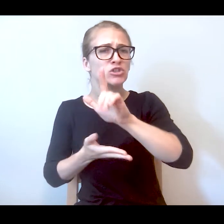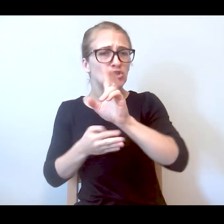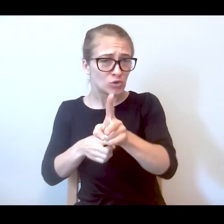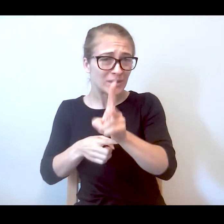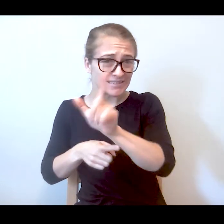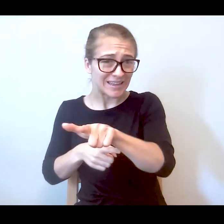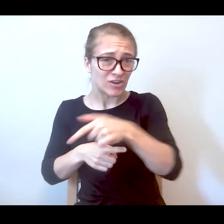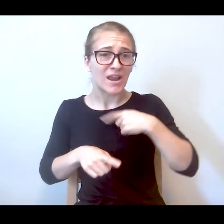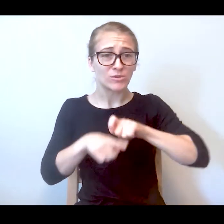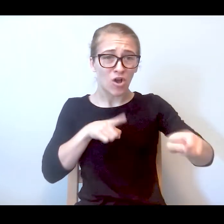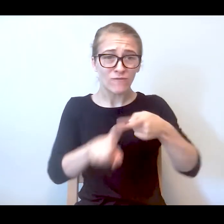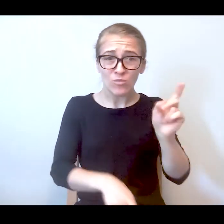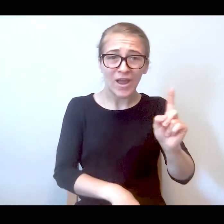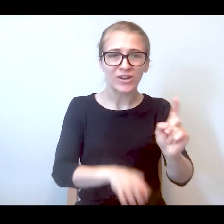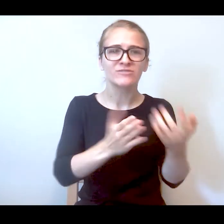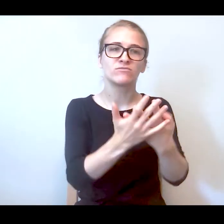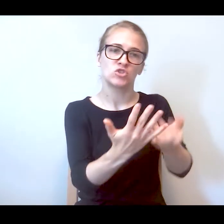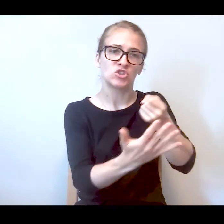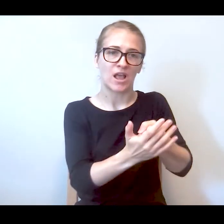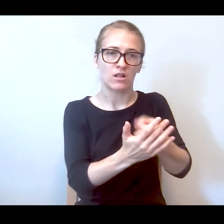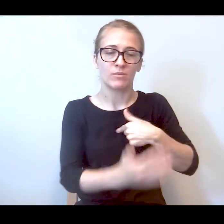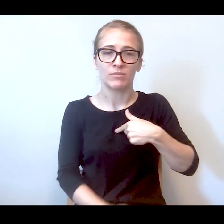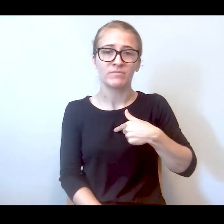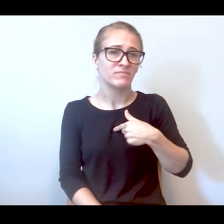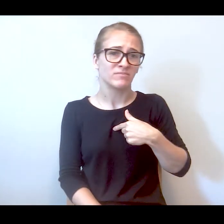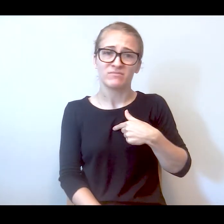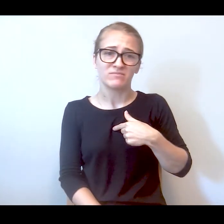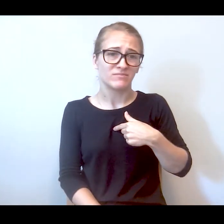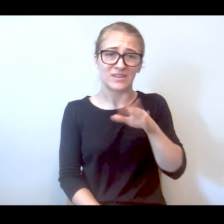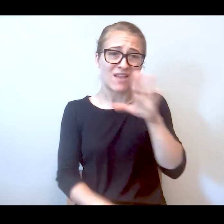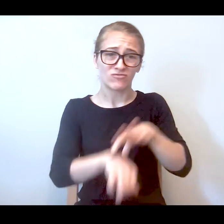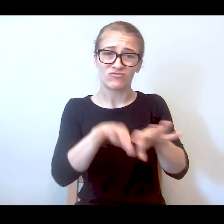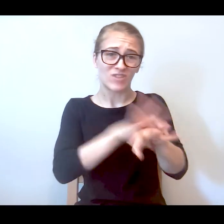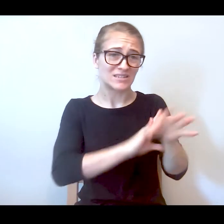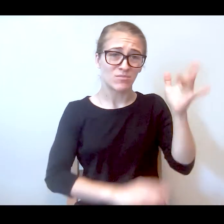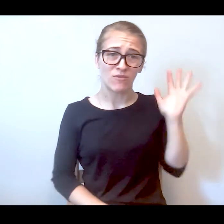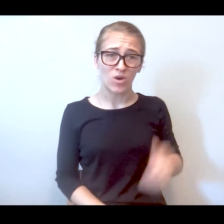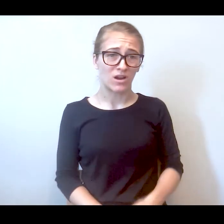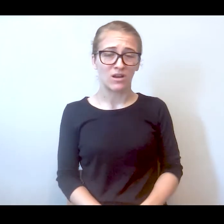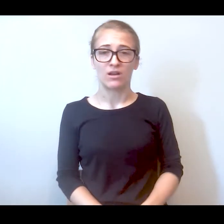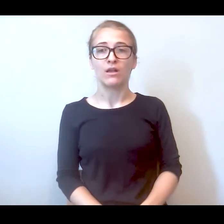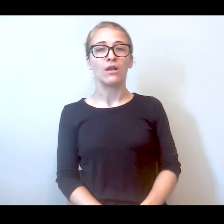I was calling him from jail and I had never been arrested. And, Peggy, did they charge you with